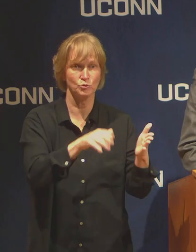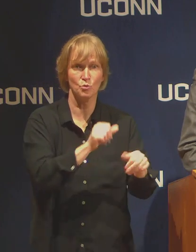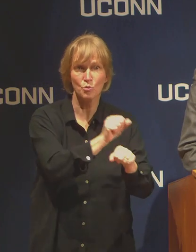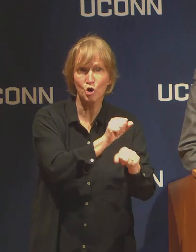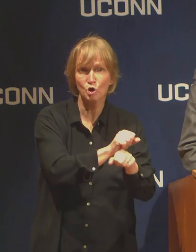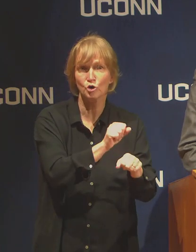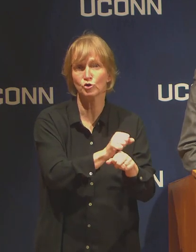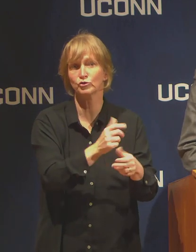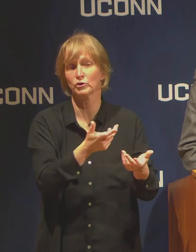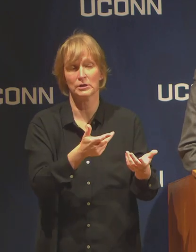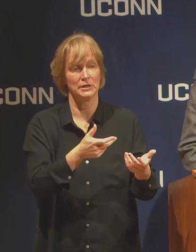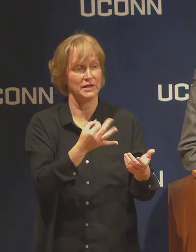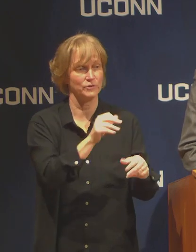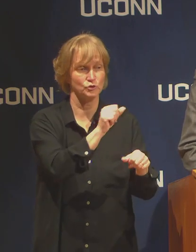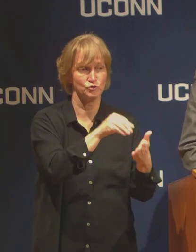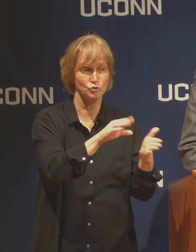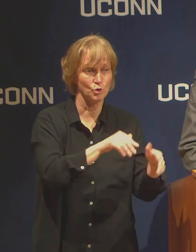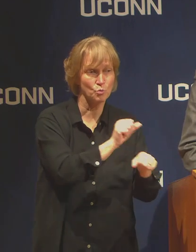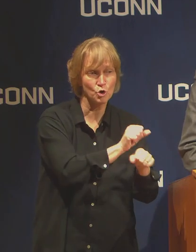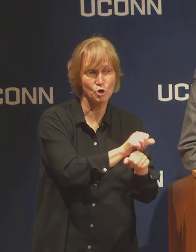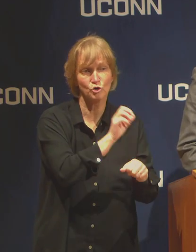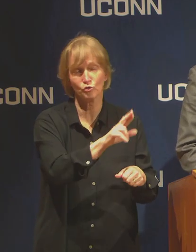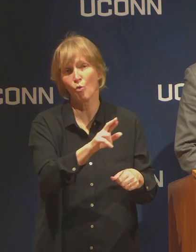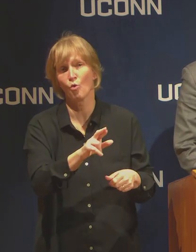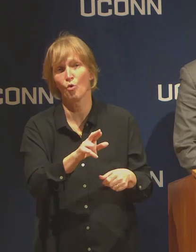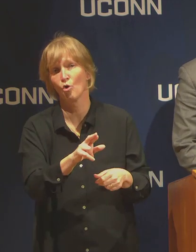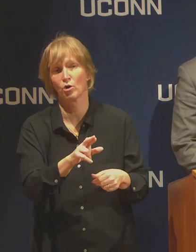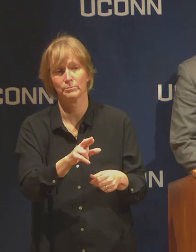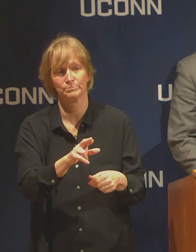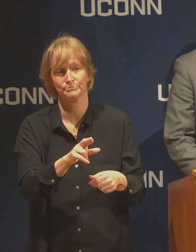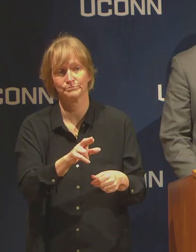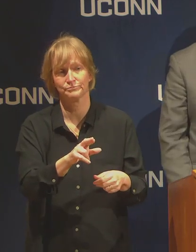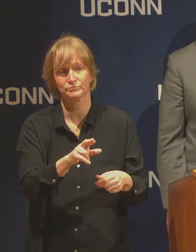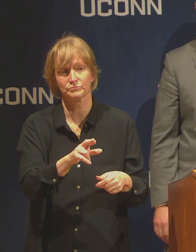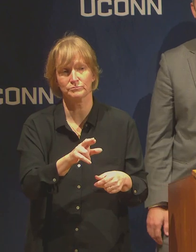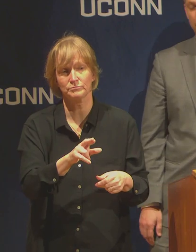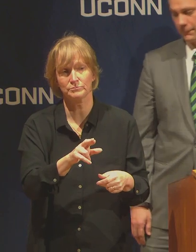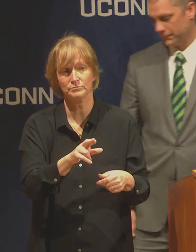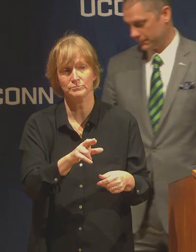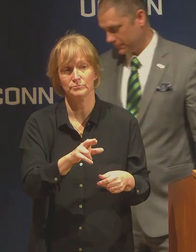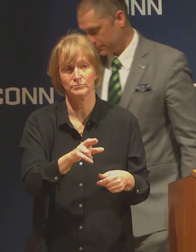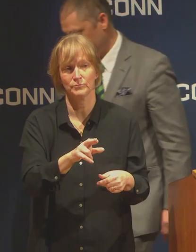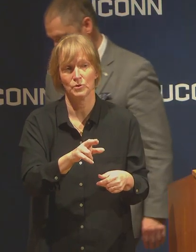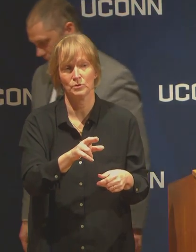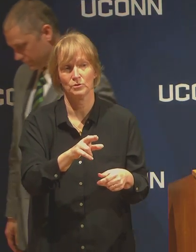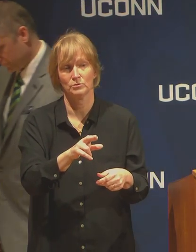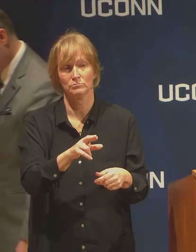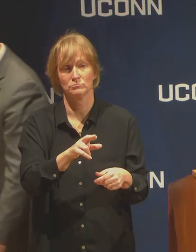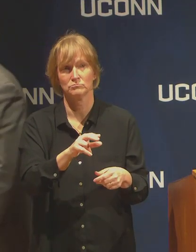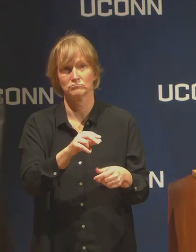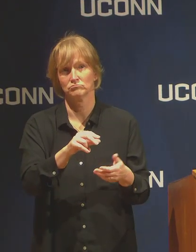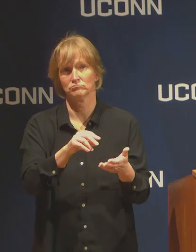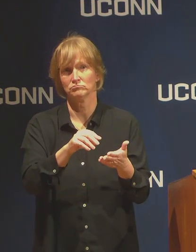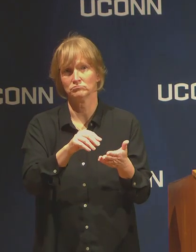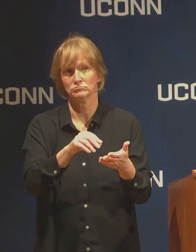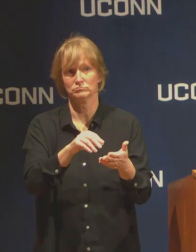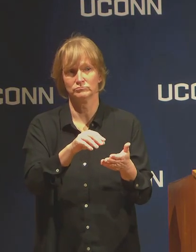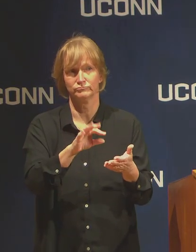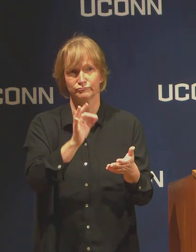or student labor for the remainder of the semester. Is graduate student funding going to be